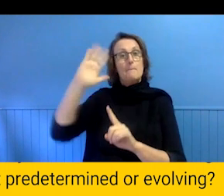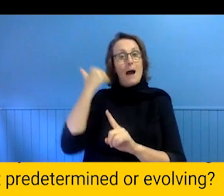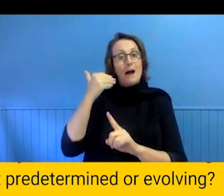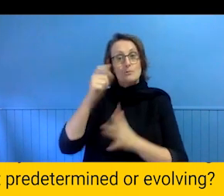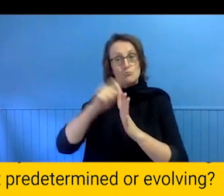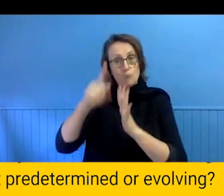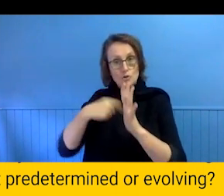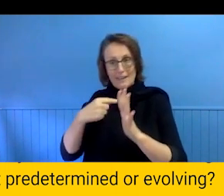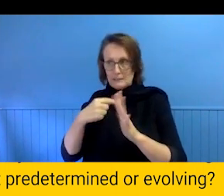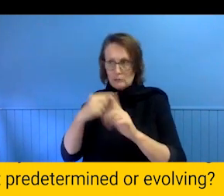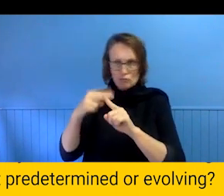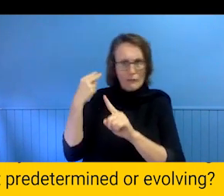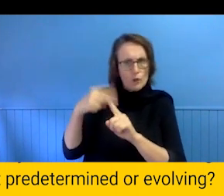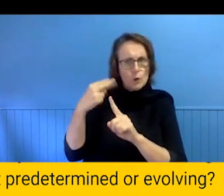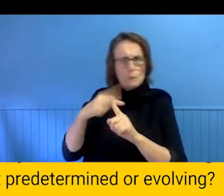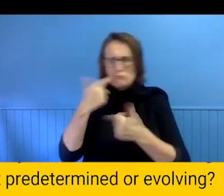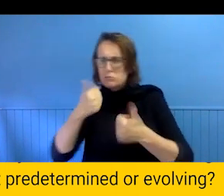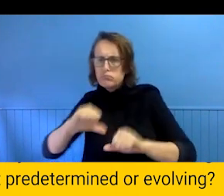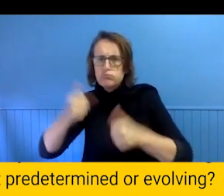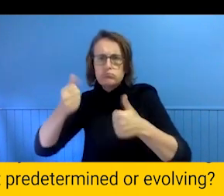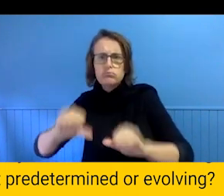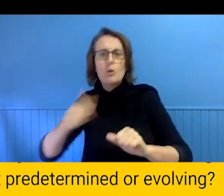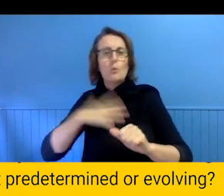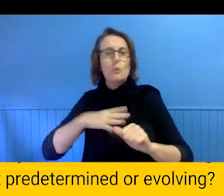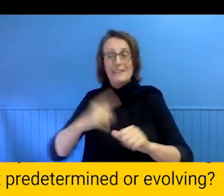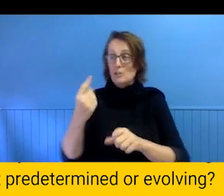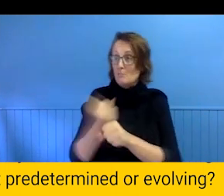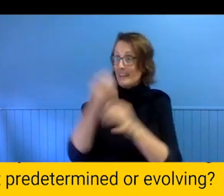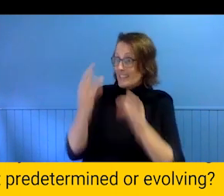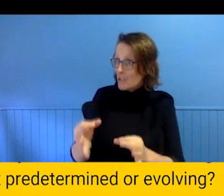every decision for robustness. We have the privilege in APHIDS of